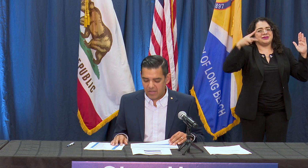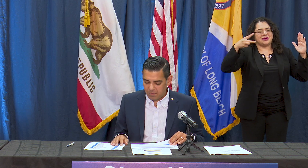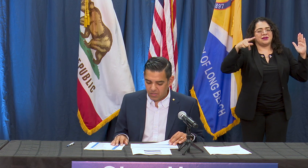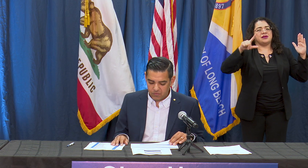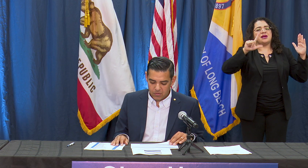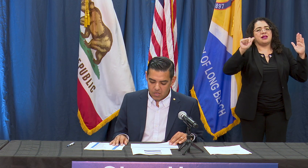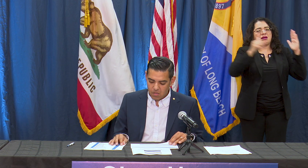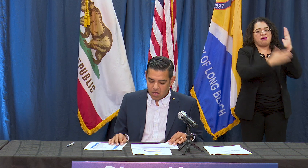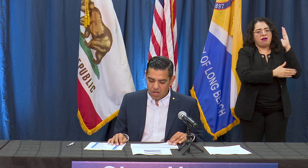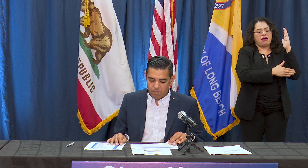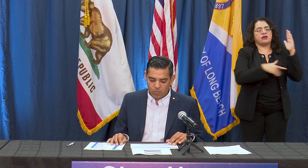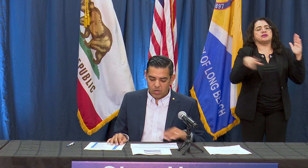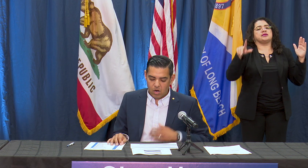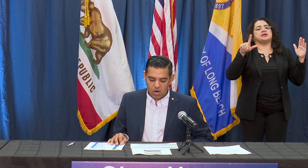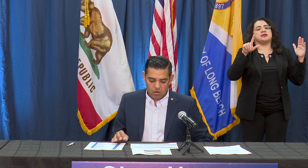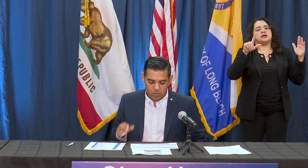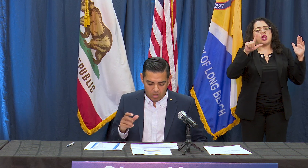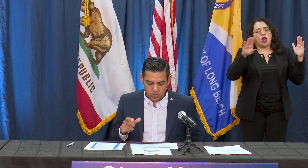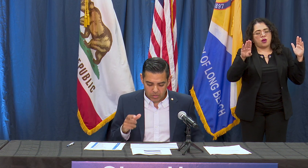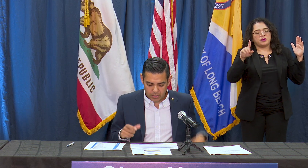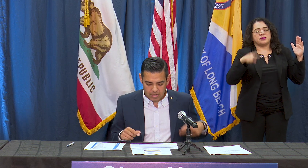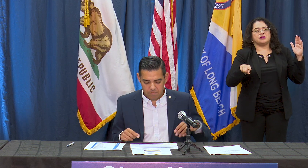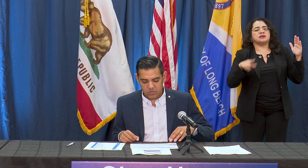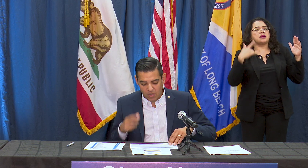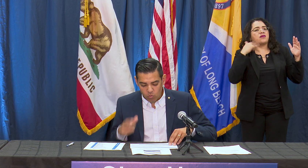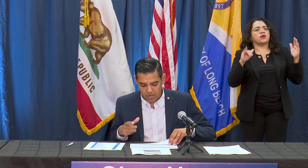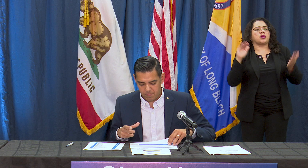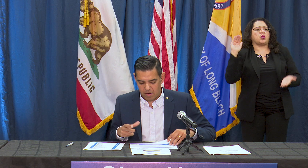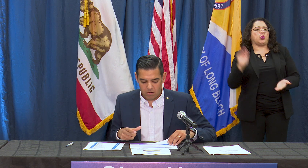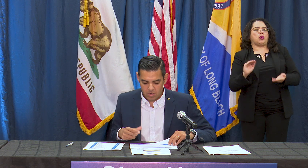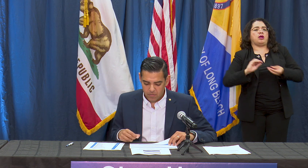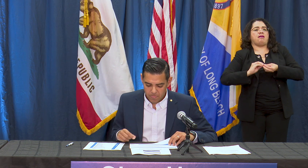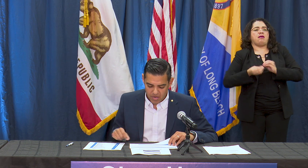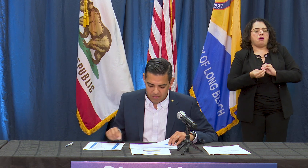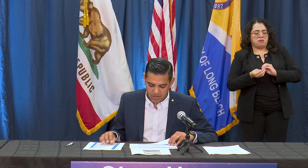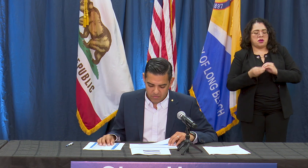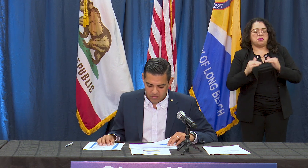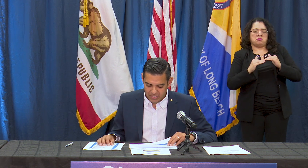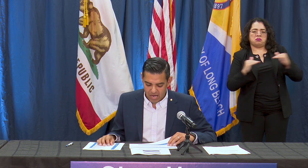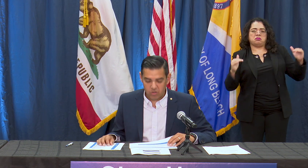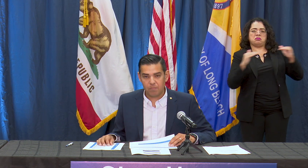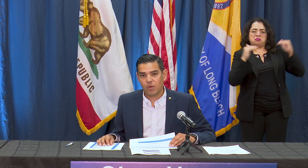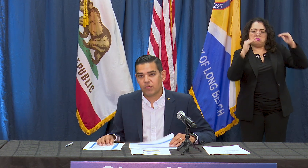families but we are doing somewhat better than the county on both